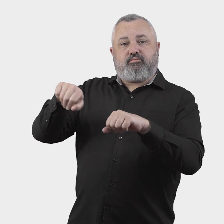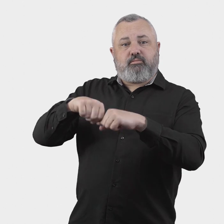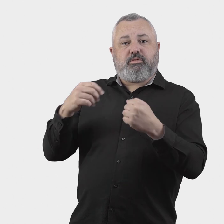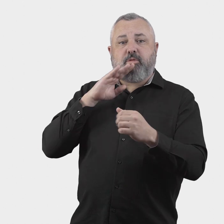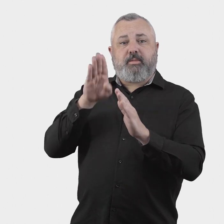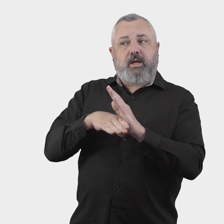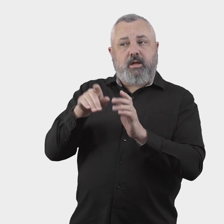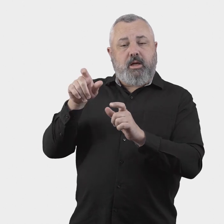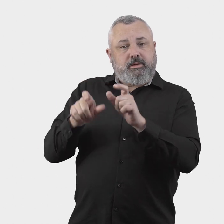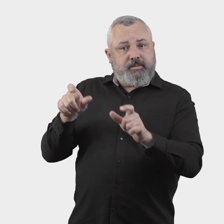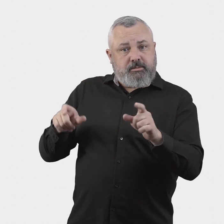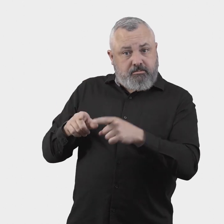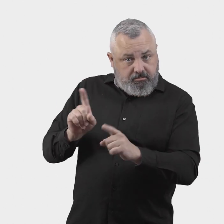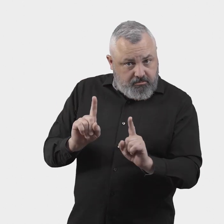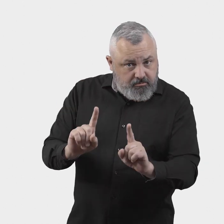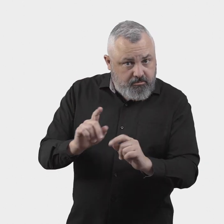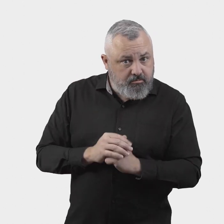to breaches of privacy by members of the scheme?